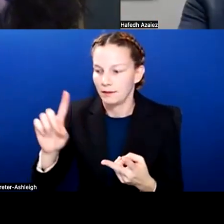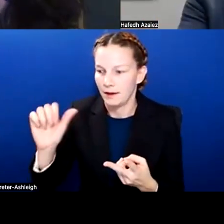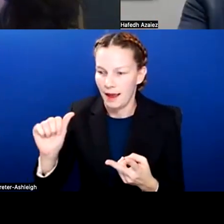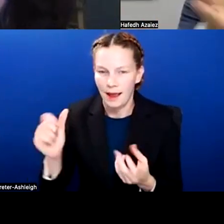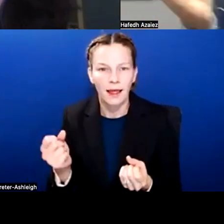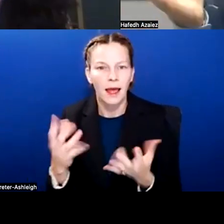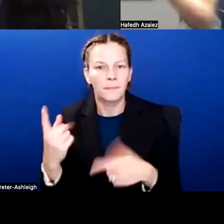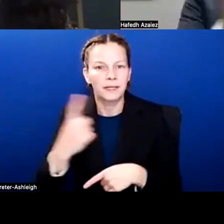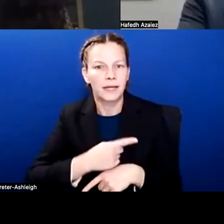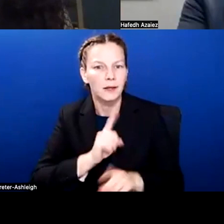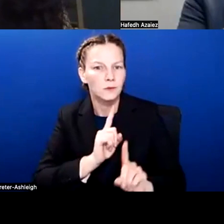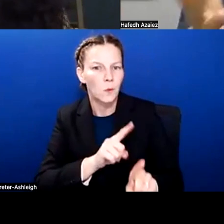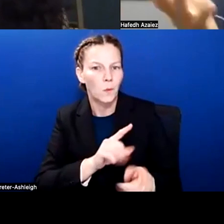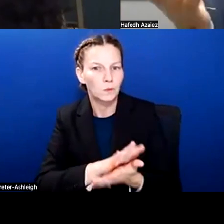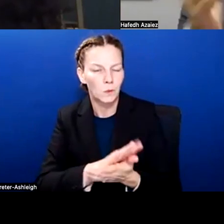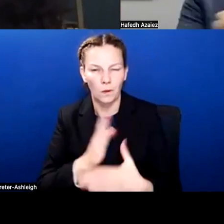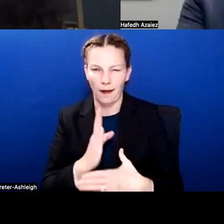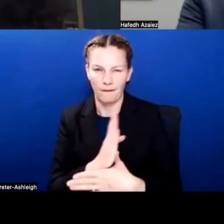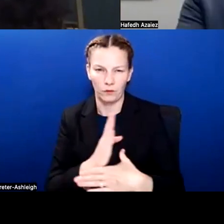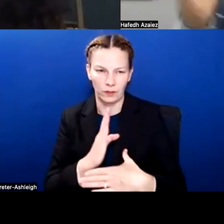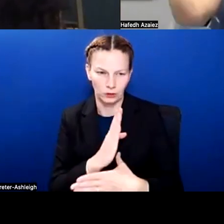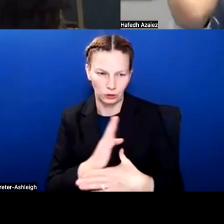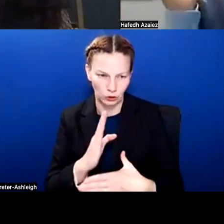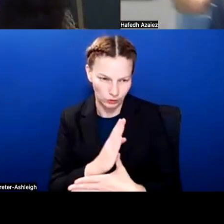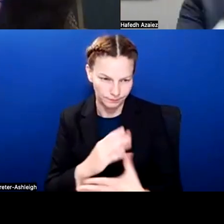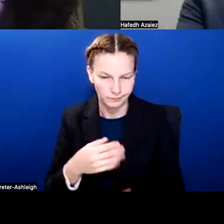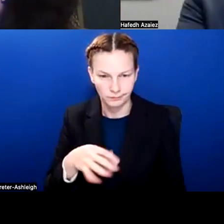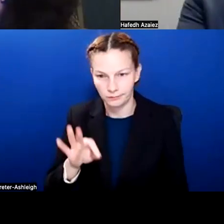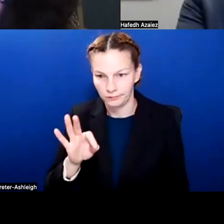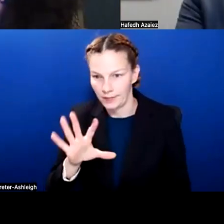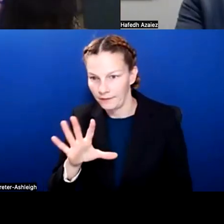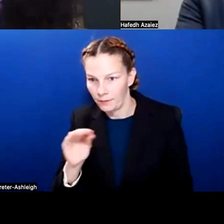Like 95% of the students attend on a daily basis, for example.